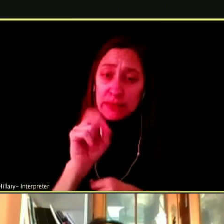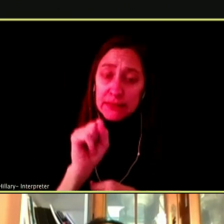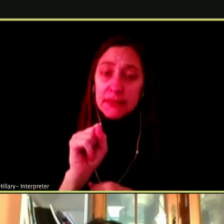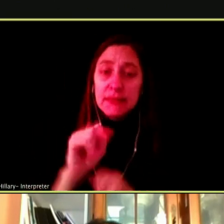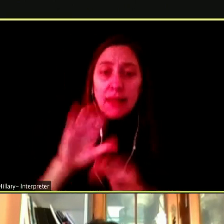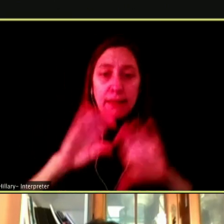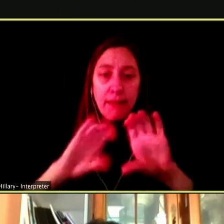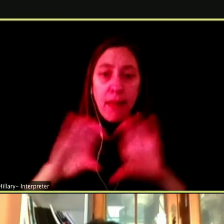INJECT IN THEIR BODIES.